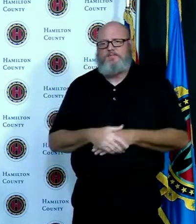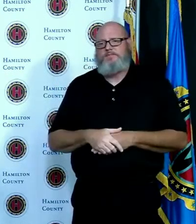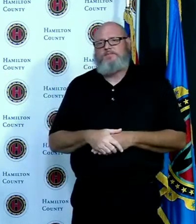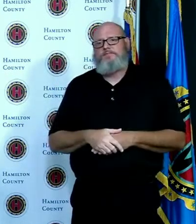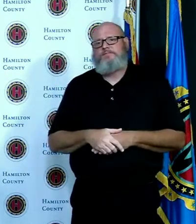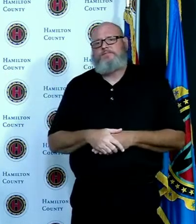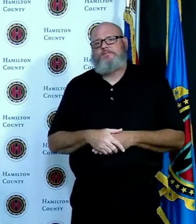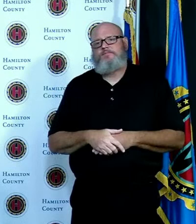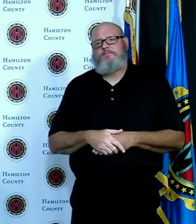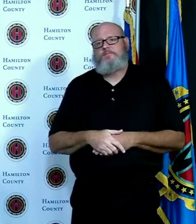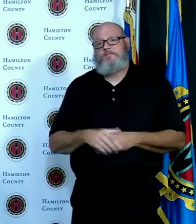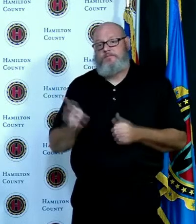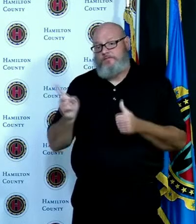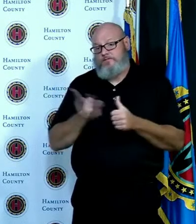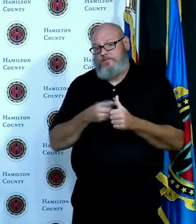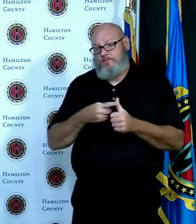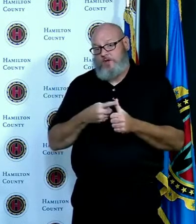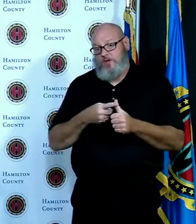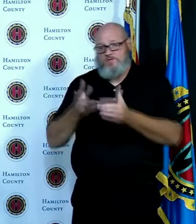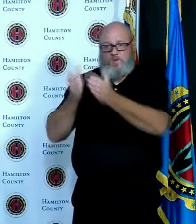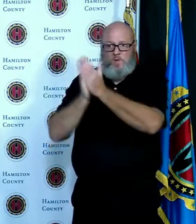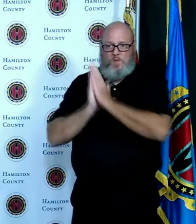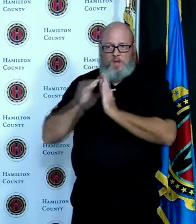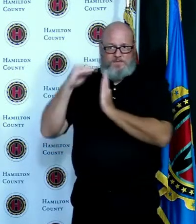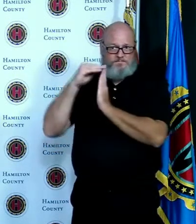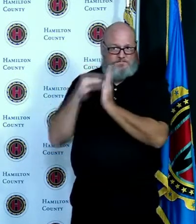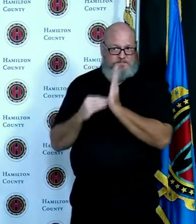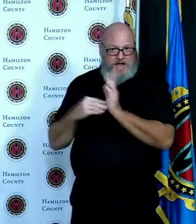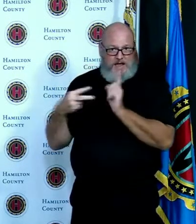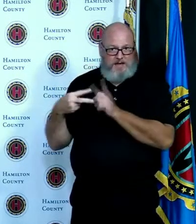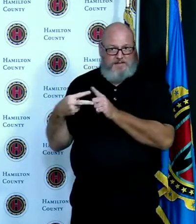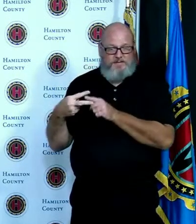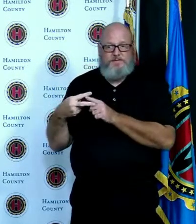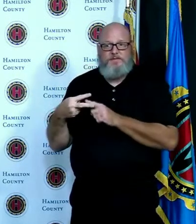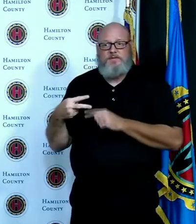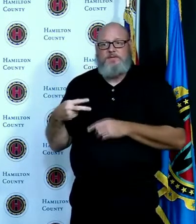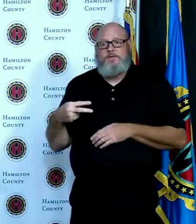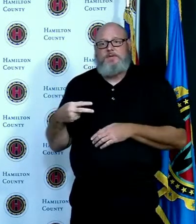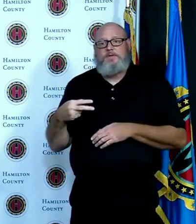the ballot but you've got to turn in the application for the ballot before you actually